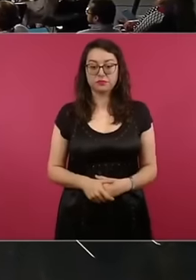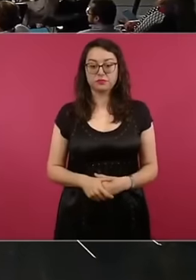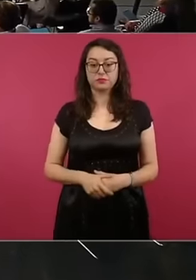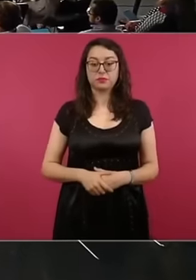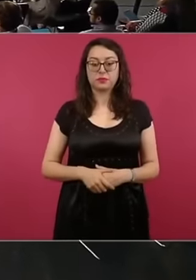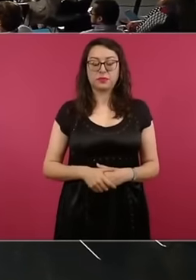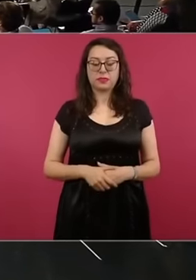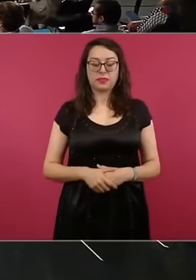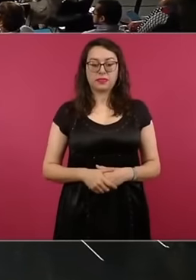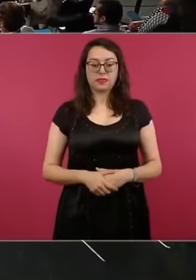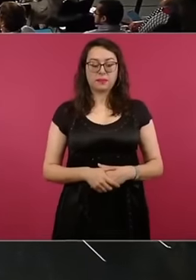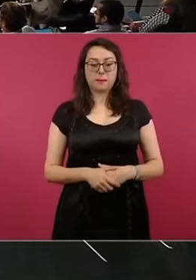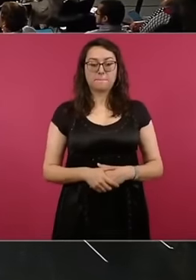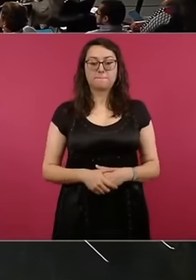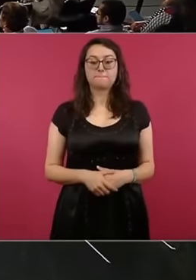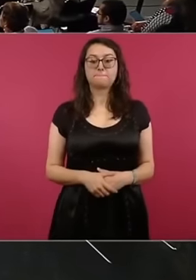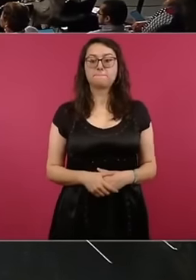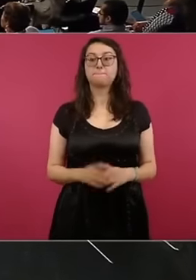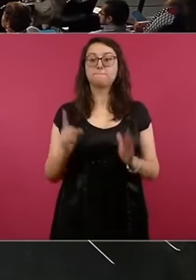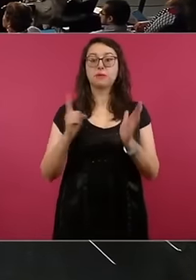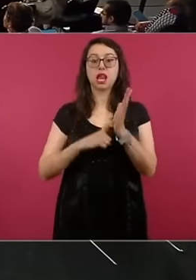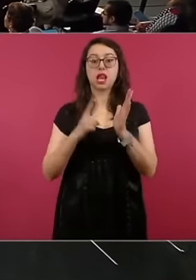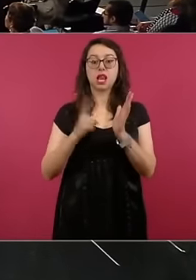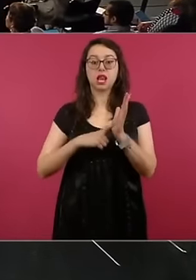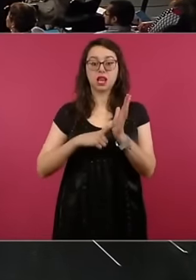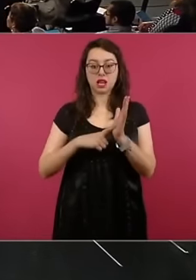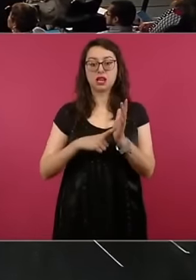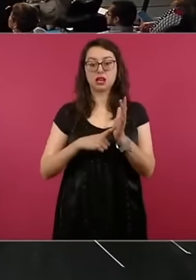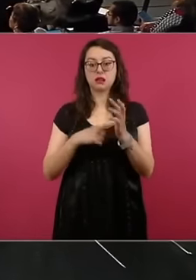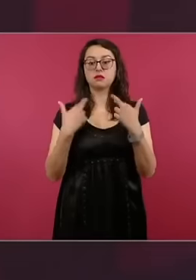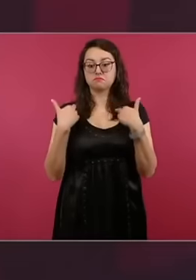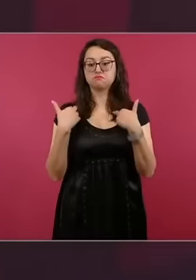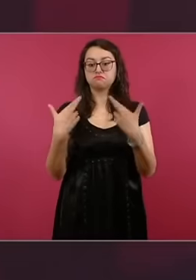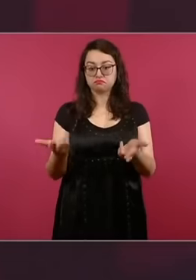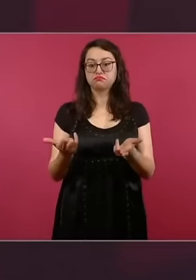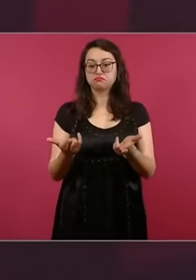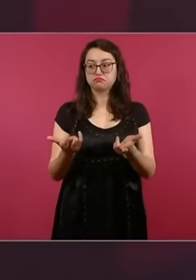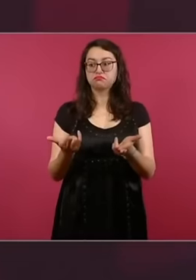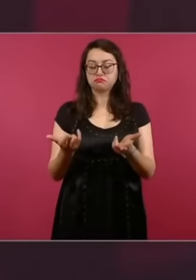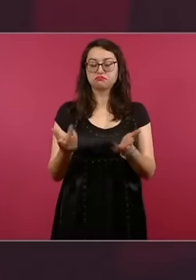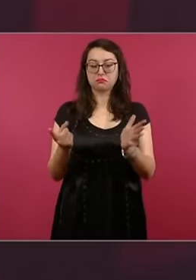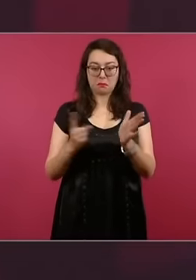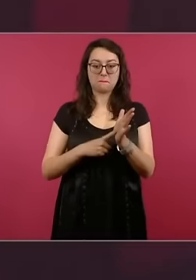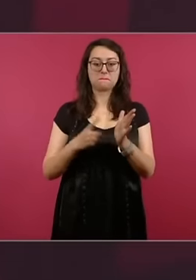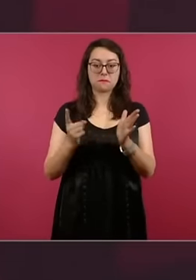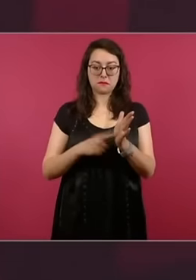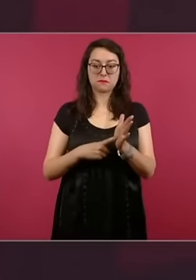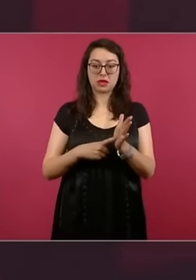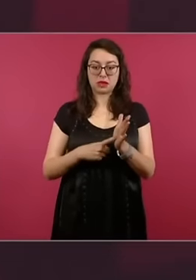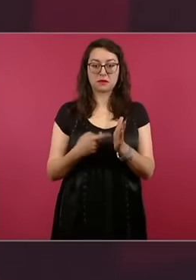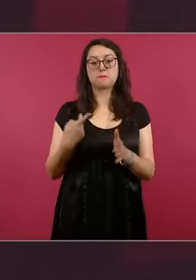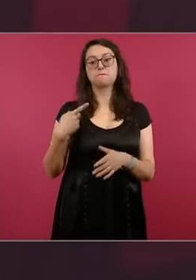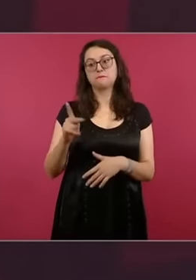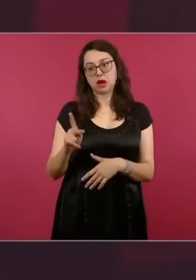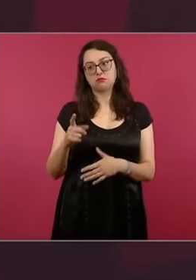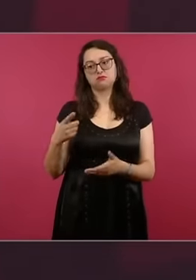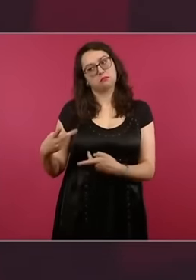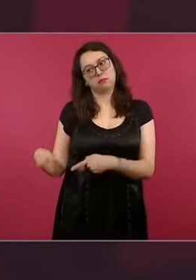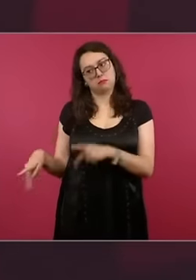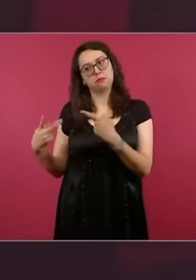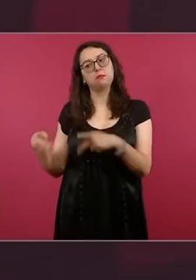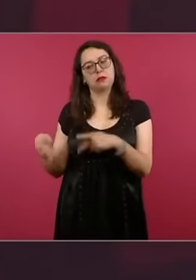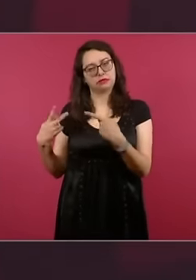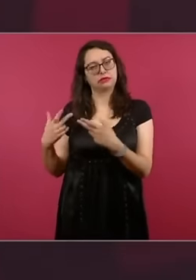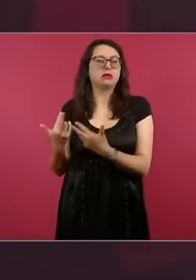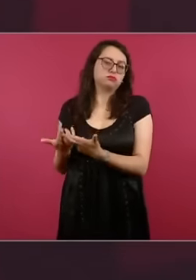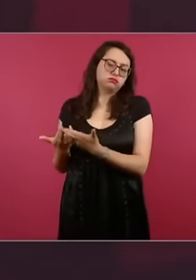have 1000 filters to give away in conit but availability in the other centers this is so